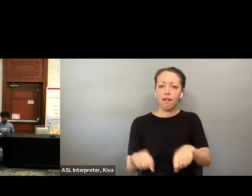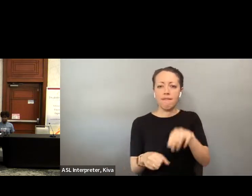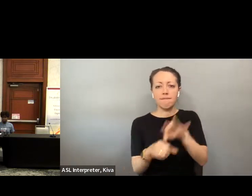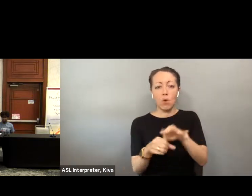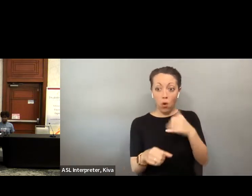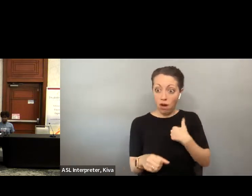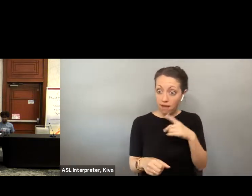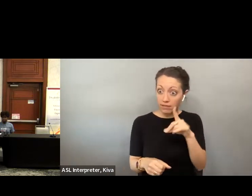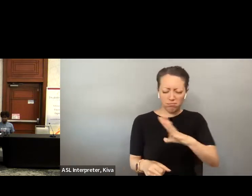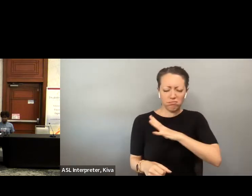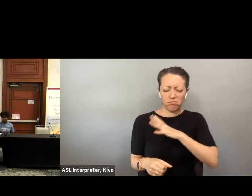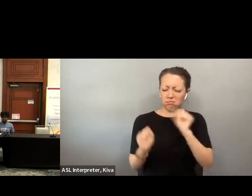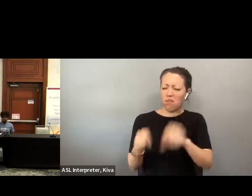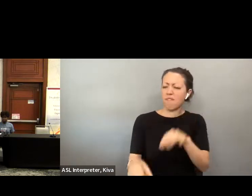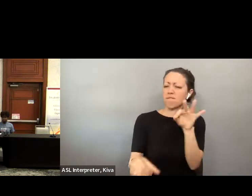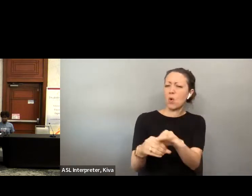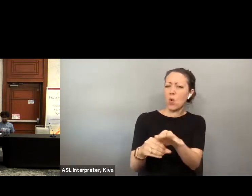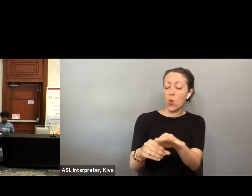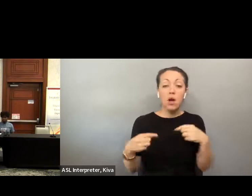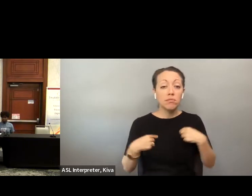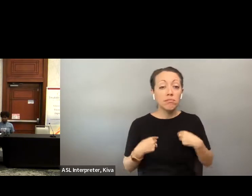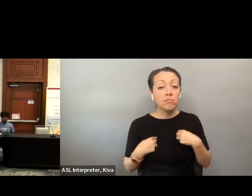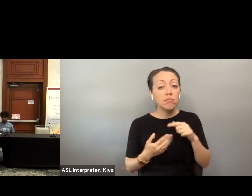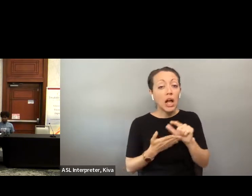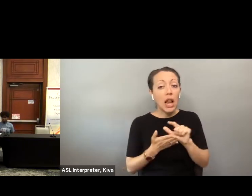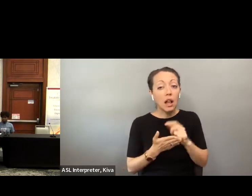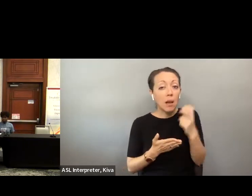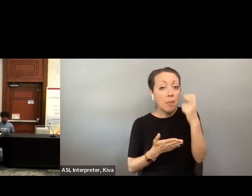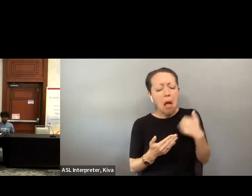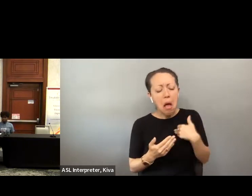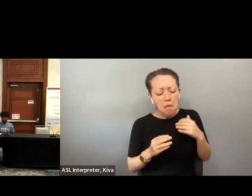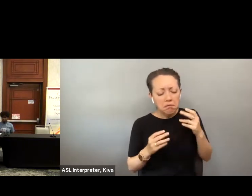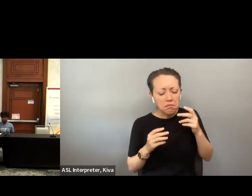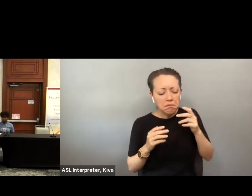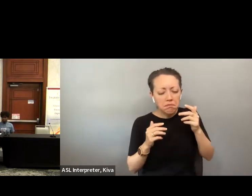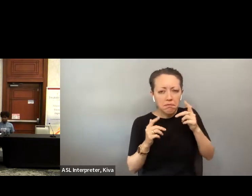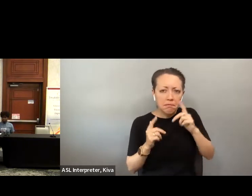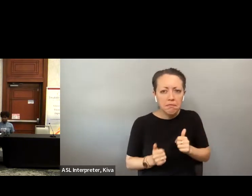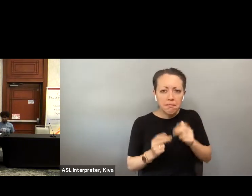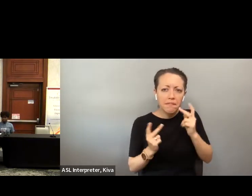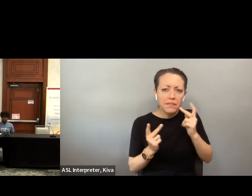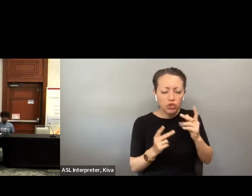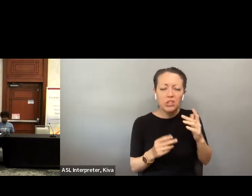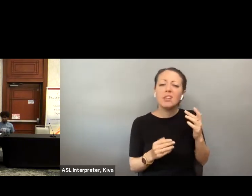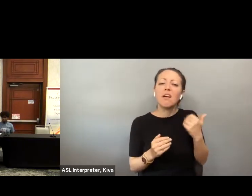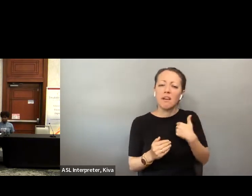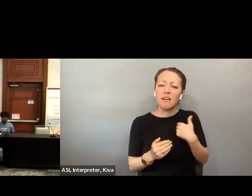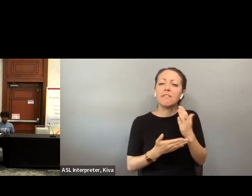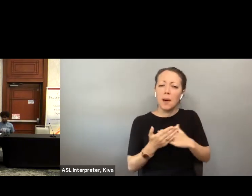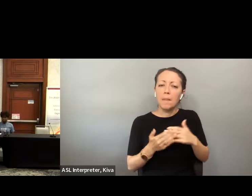people without disabilities to be fully committed to ensuring that every person with the disability has the right to Has the right to vote, and that we don't allow any obstacles to stand in our way. vote and that we don't allow any obstacles to stand in our